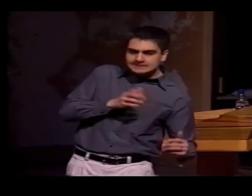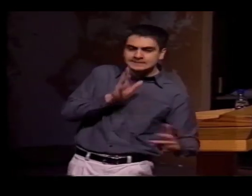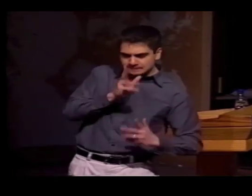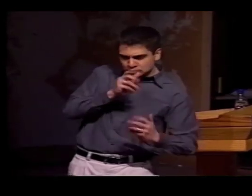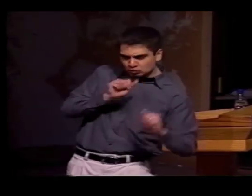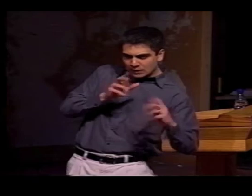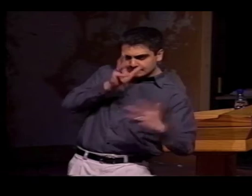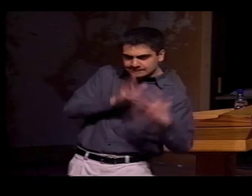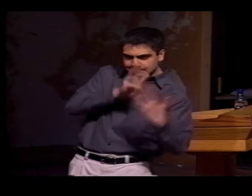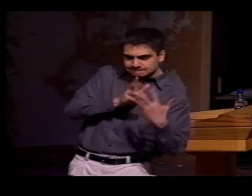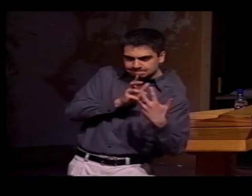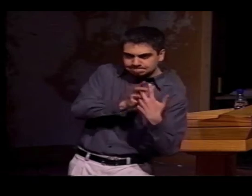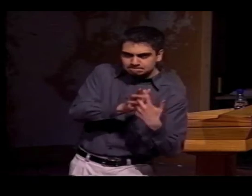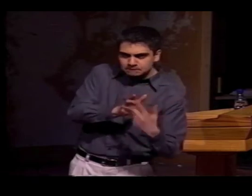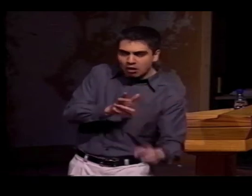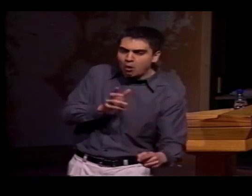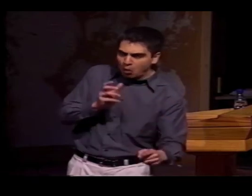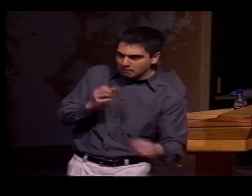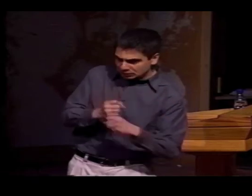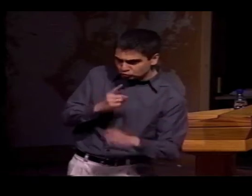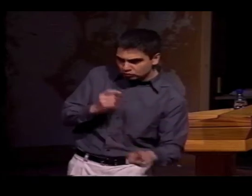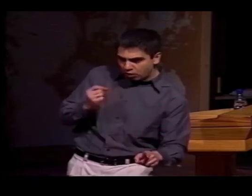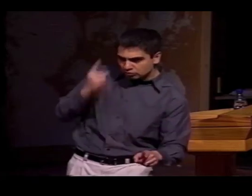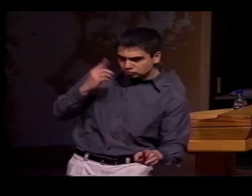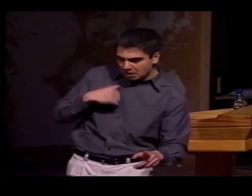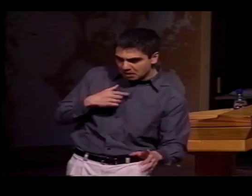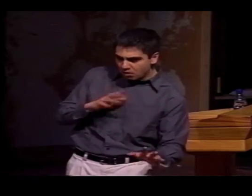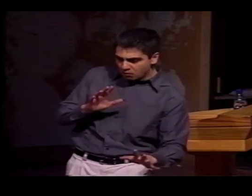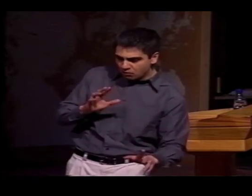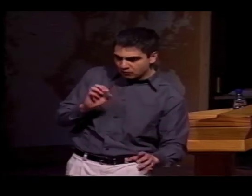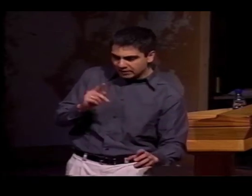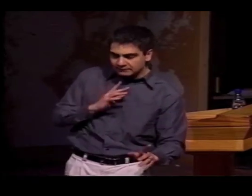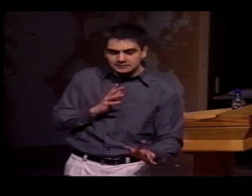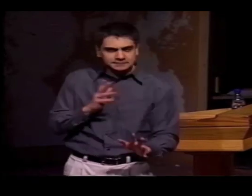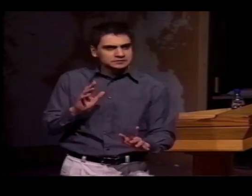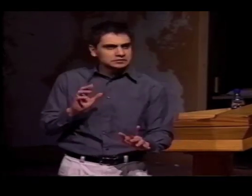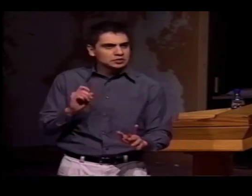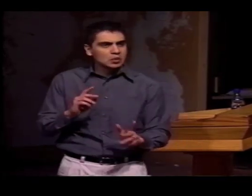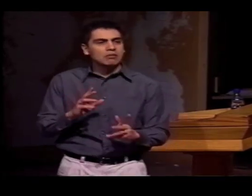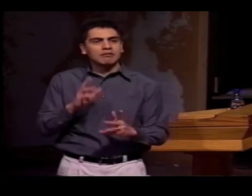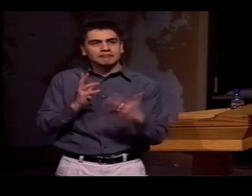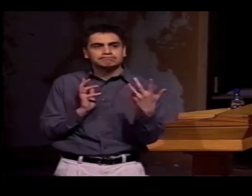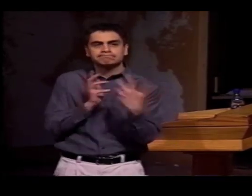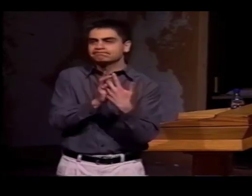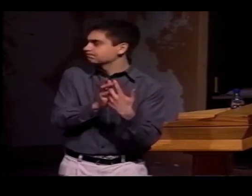A PERSON WHO HAD STRONG LSM, IN COMMUNICATING WITH A STRONG BILINGUAL,